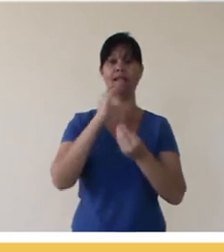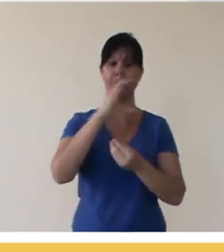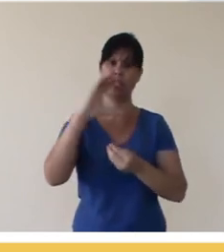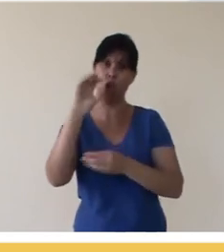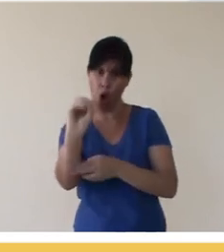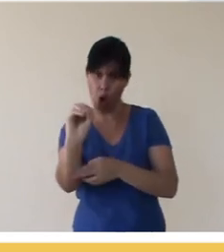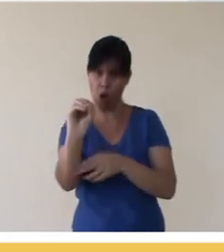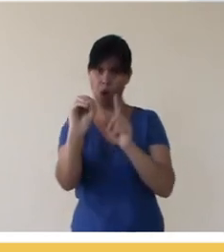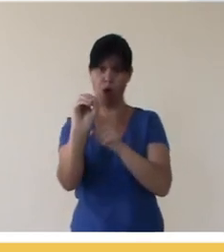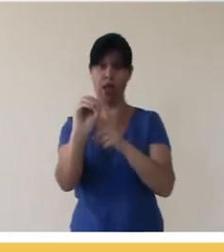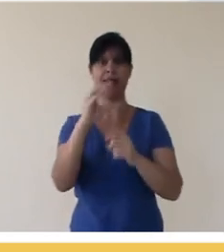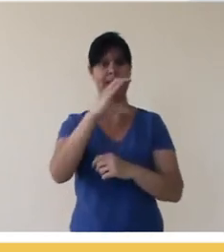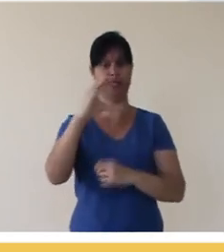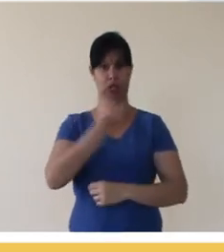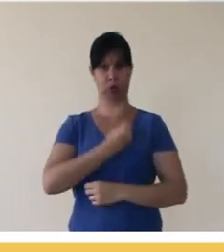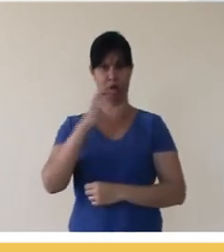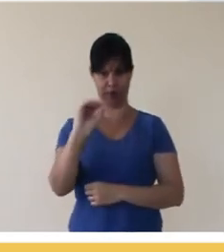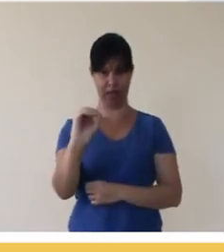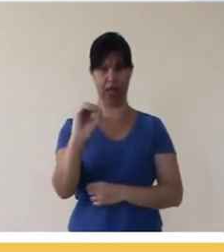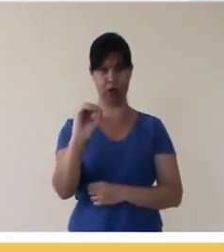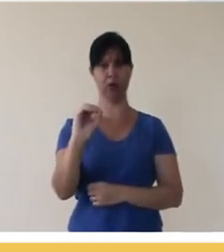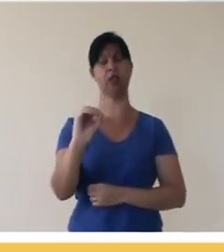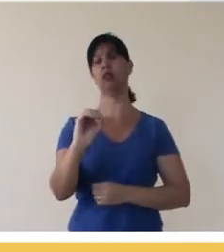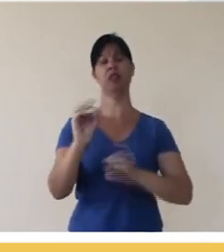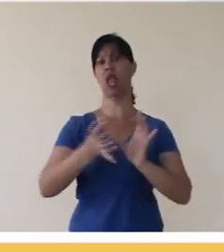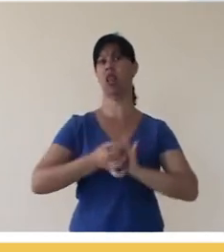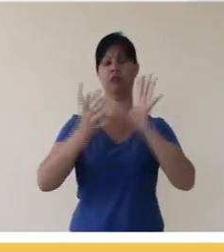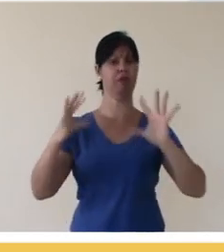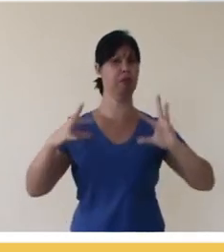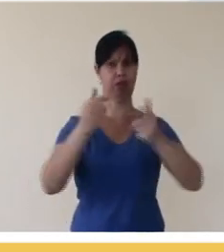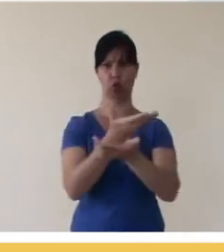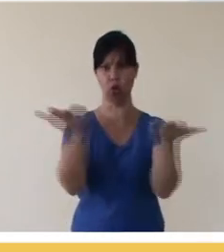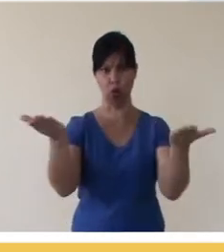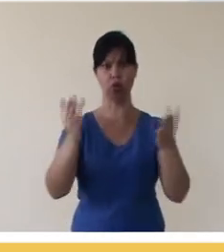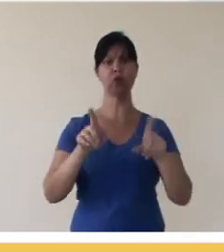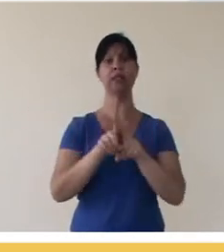works that have a CC0 license, which is the dedication to the public domain, works that